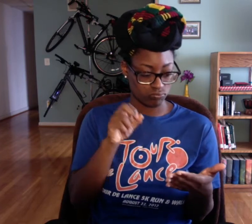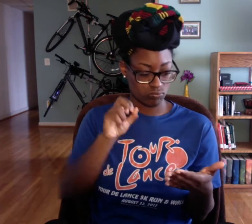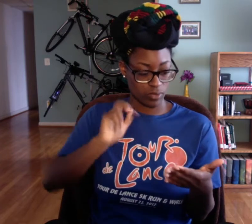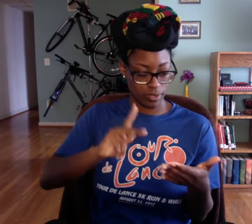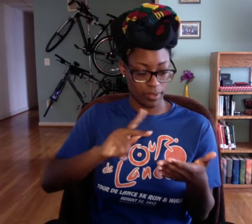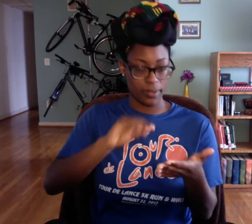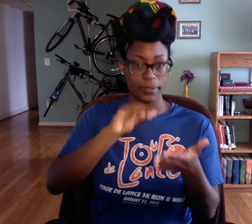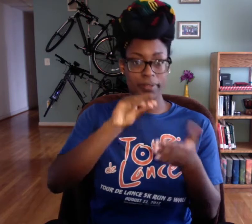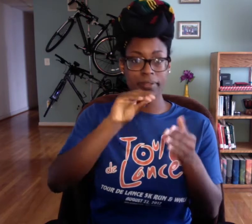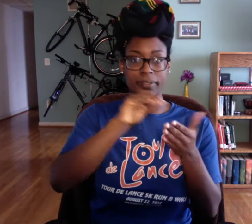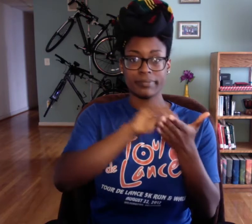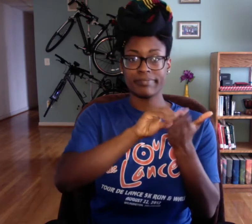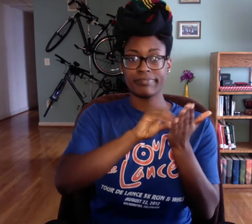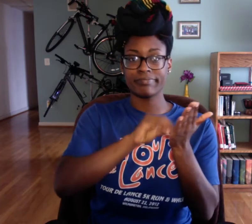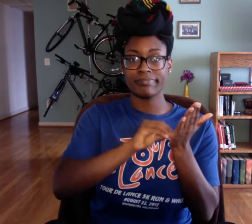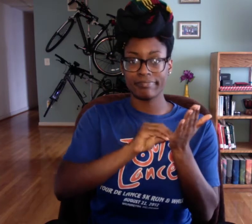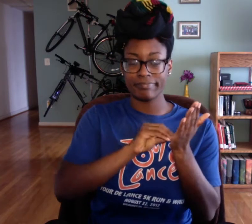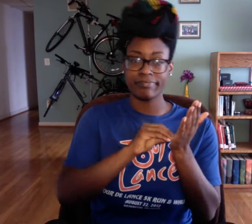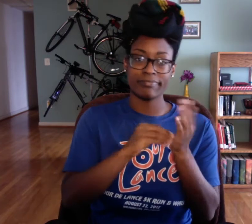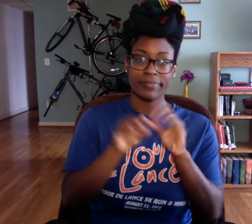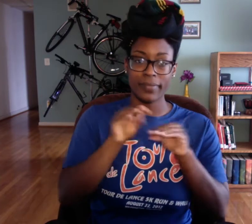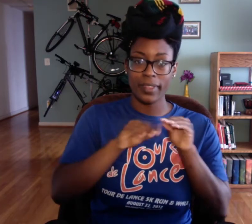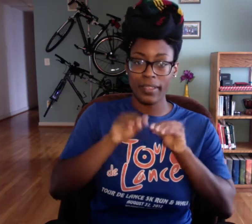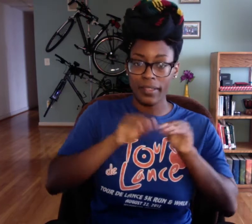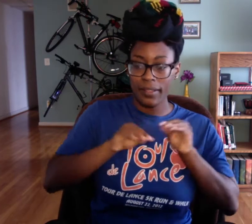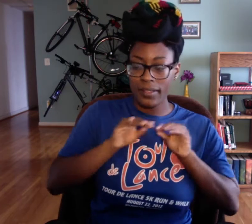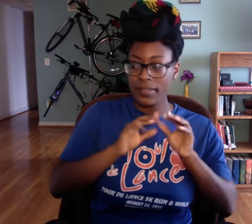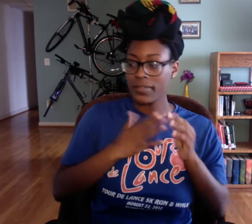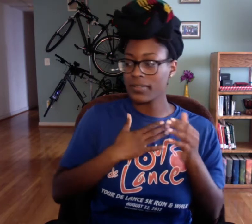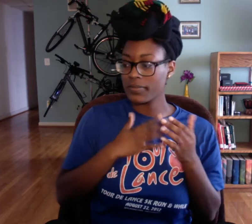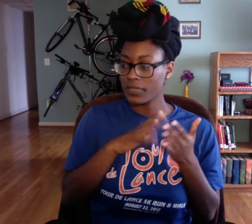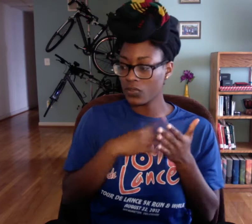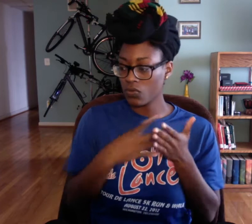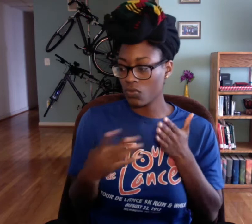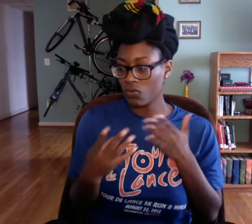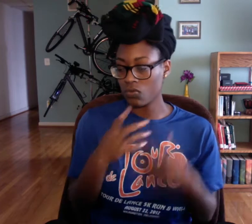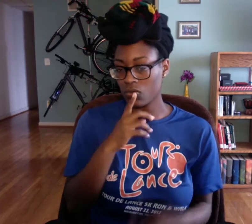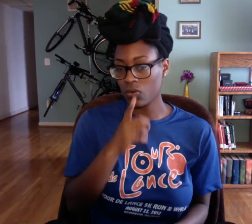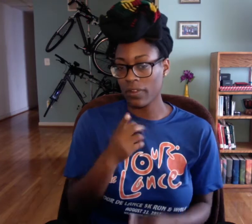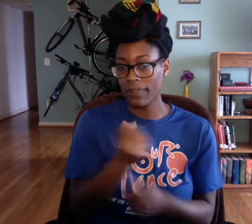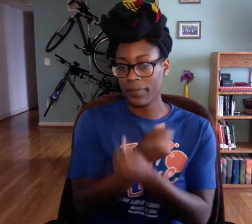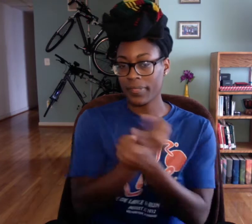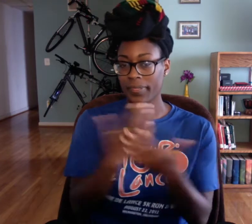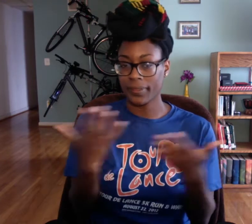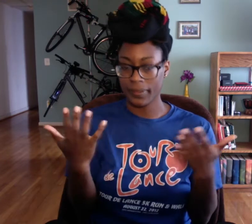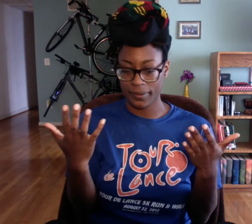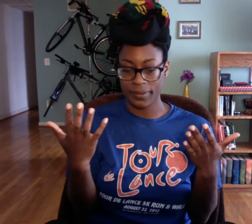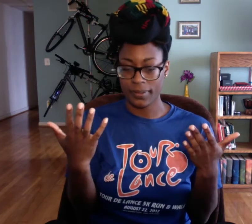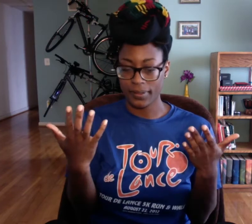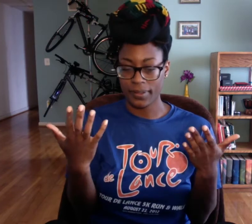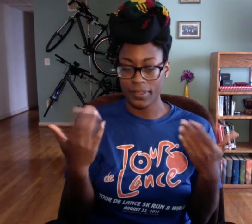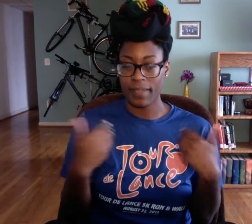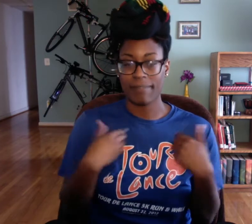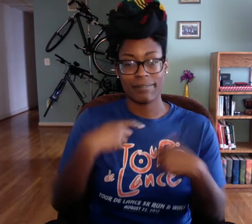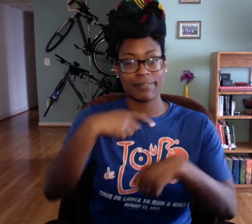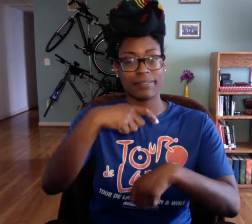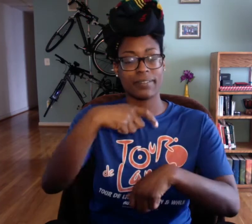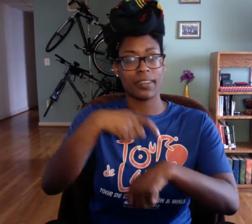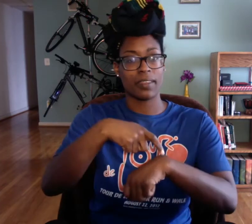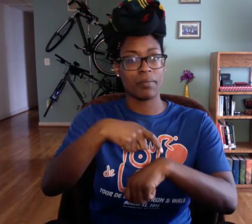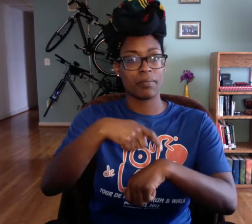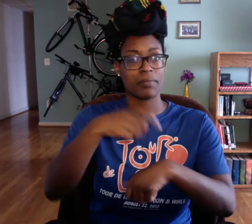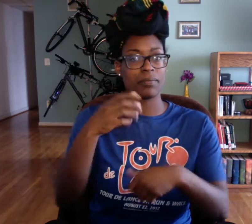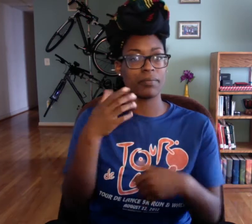to look at my agenda, plan everything, make sure that everything will get done so that